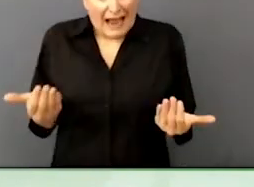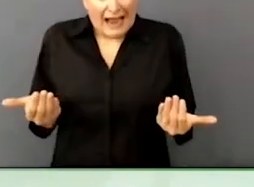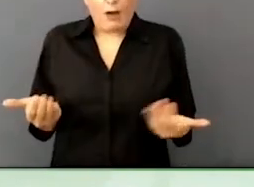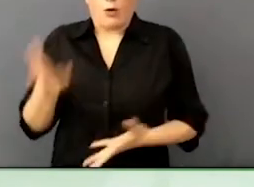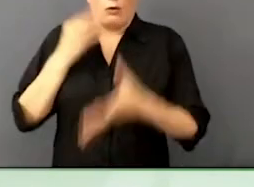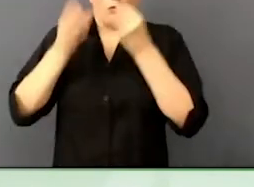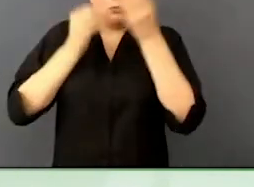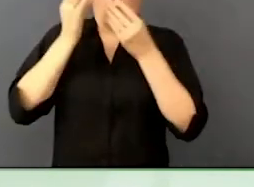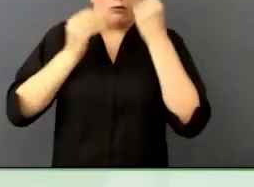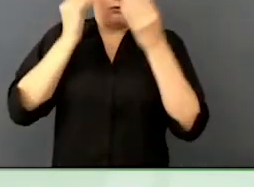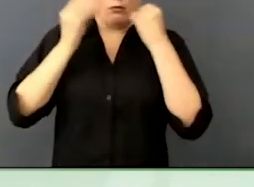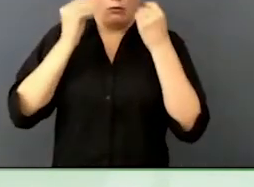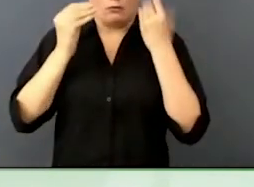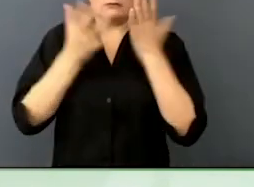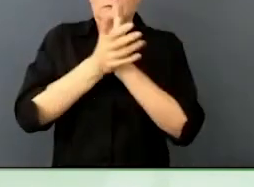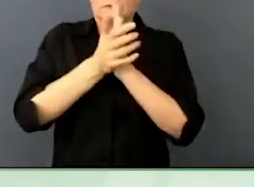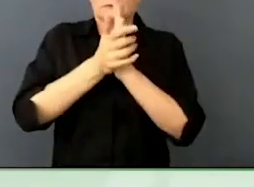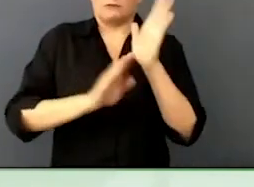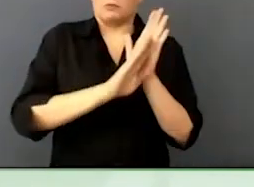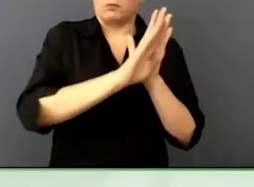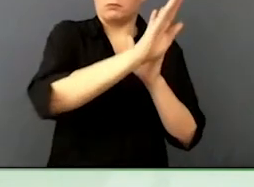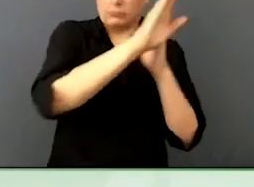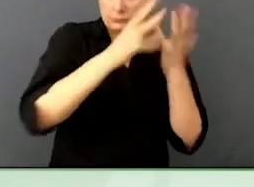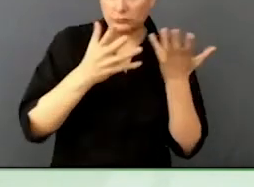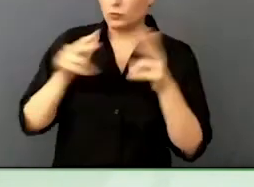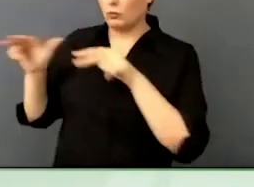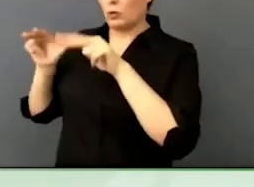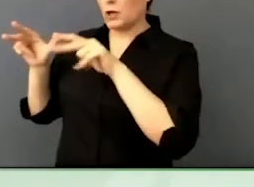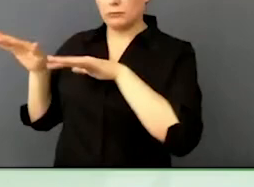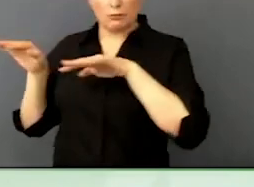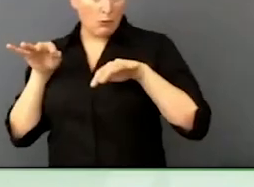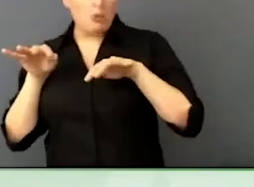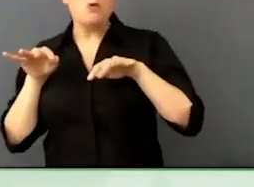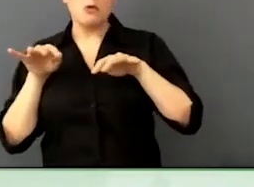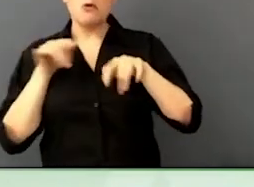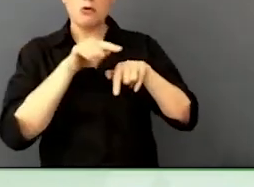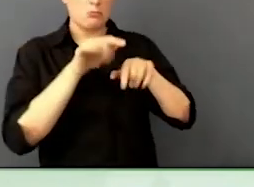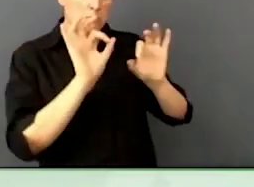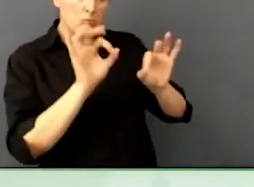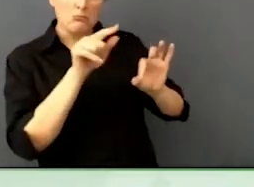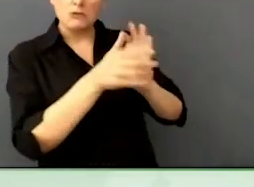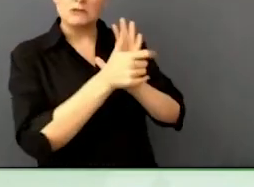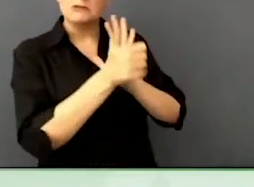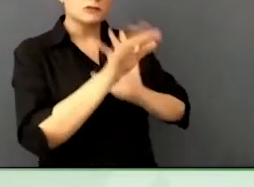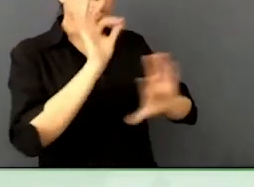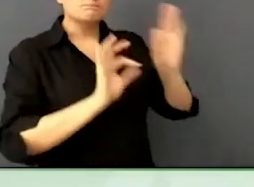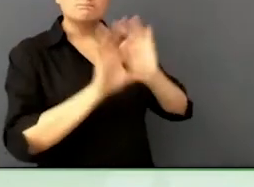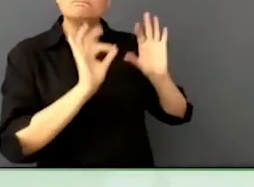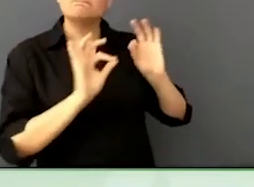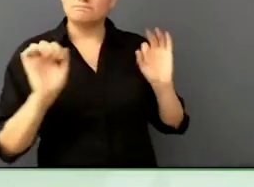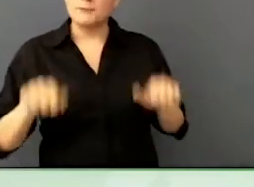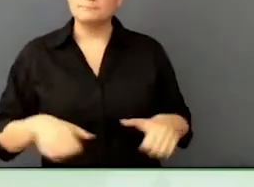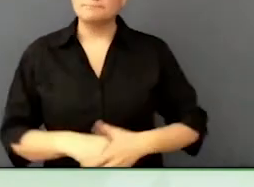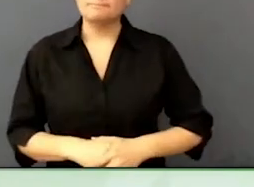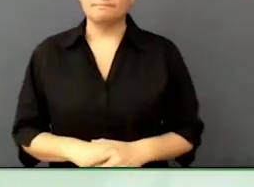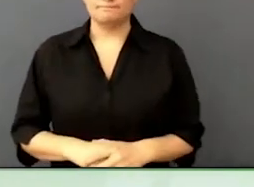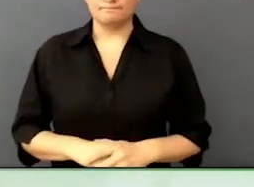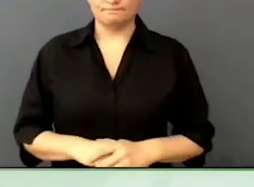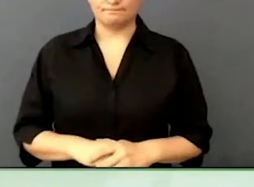I am encouraged and I think we are seeing, in developing countries, interesting examples of corporate citizenship where everybody is